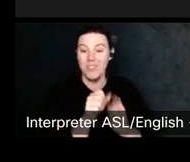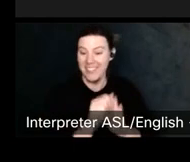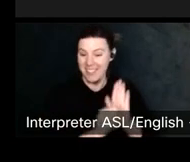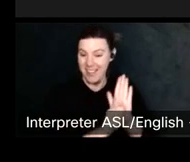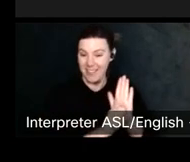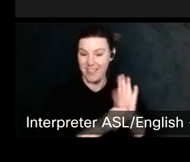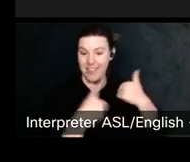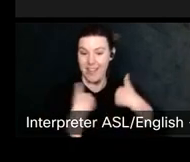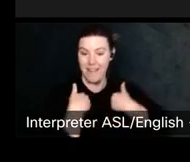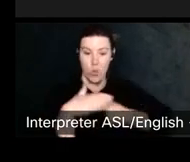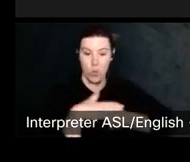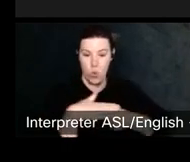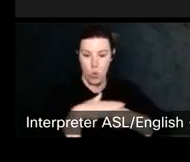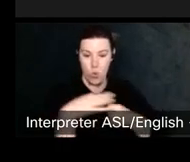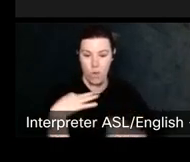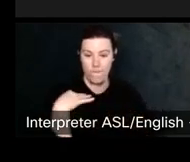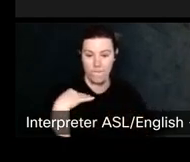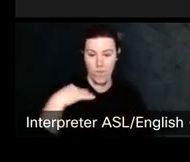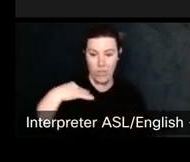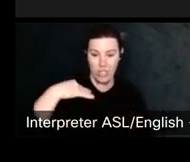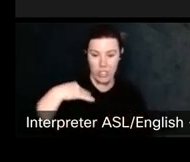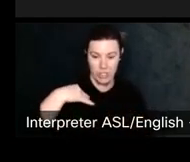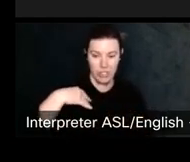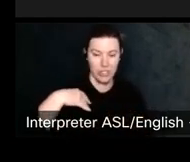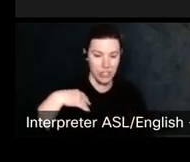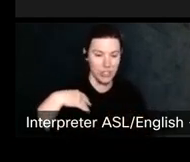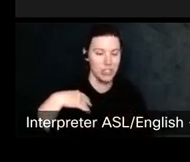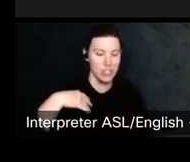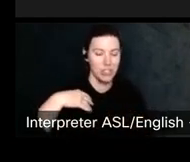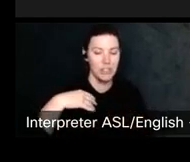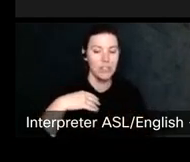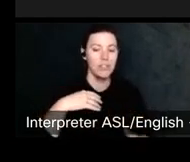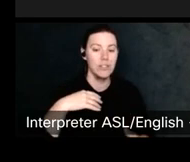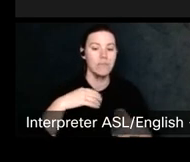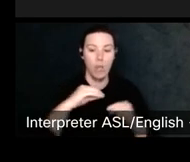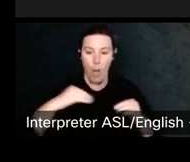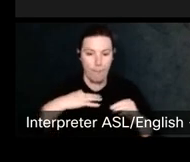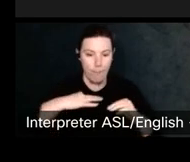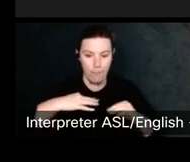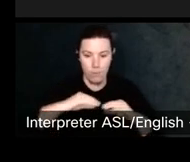Nonprofit. Where attorneys will work with artists so the next slide please.